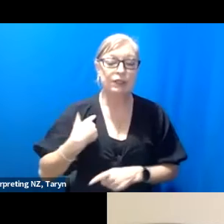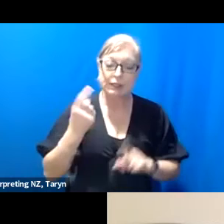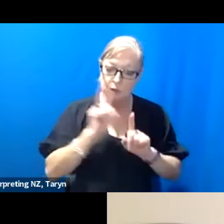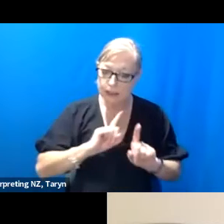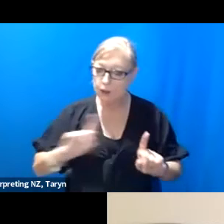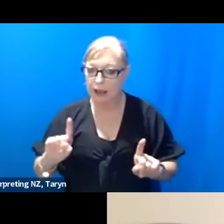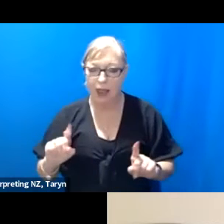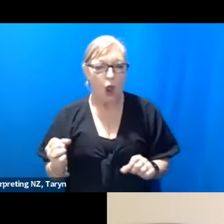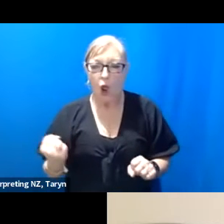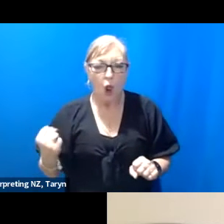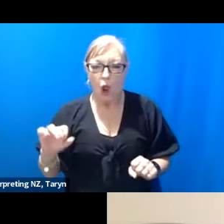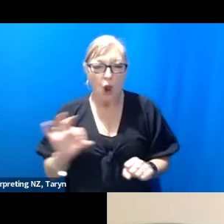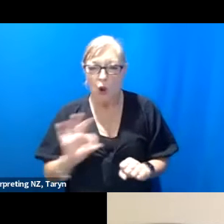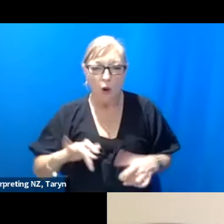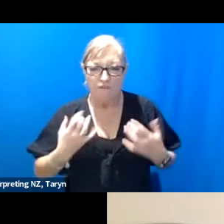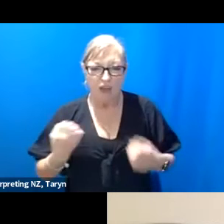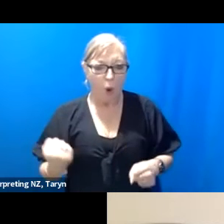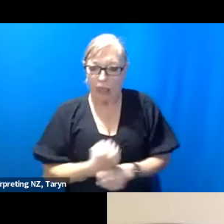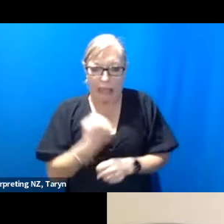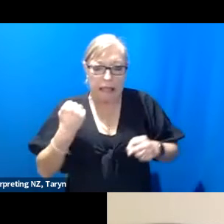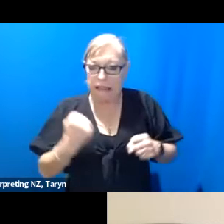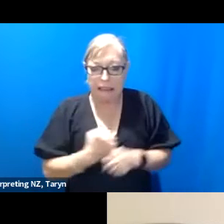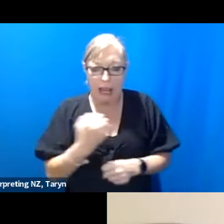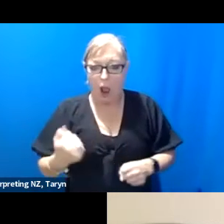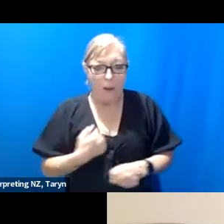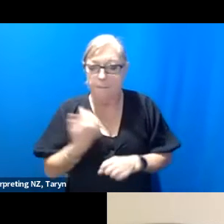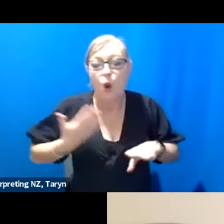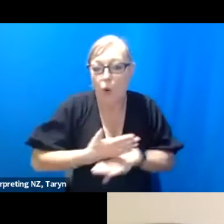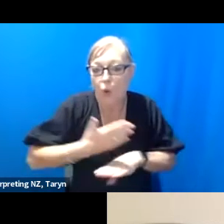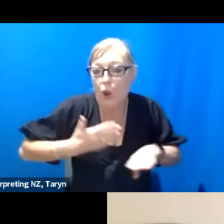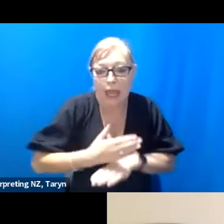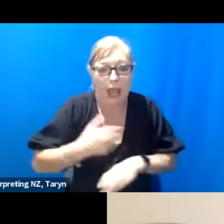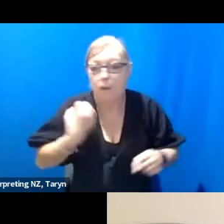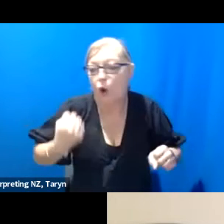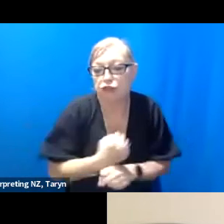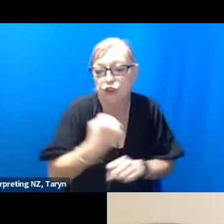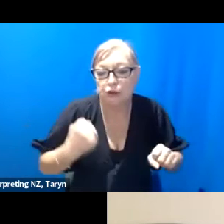like I'm not producing, I'm not working, if I'm not working in the way that I think I'm supposed